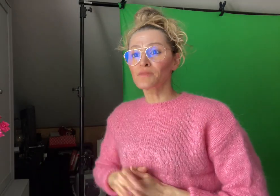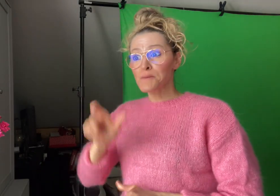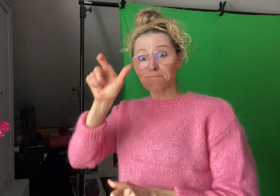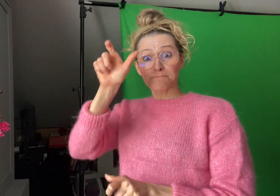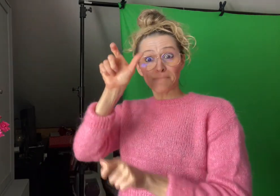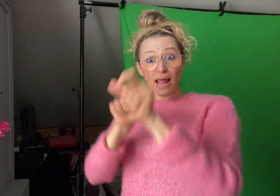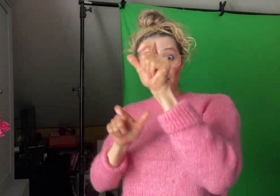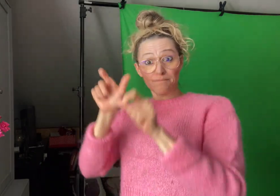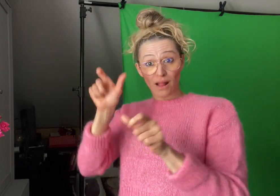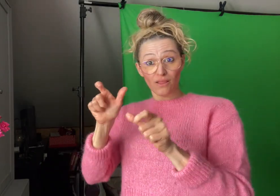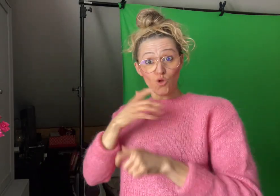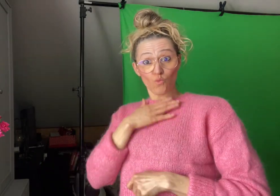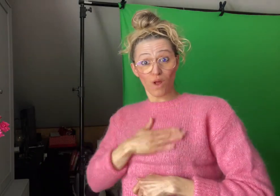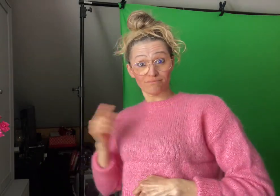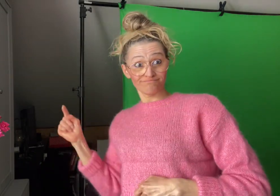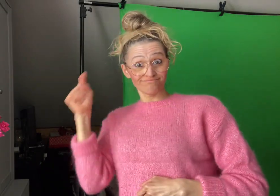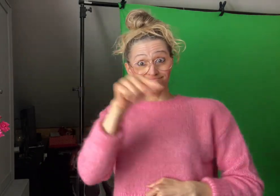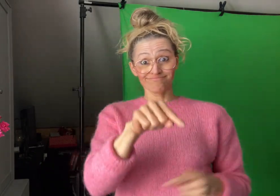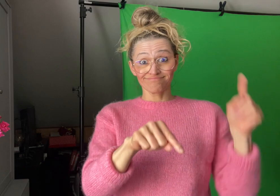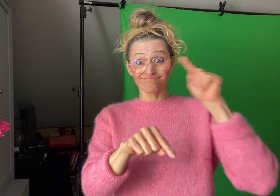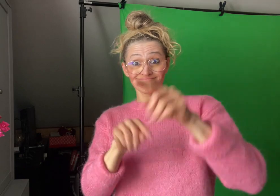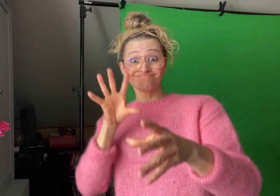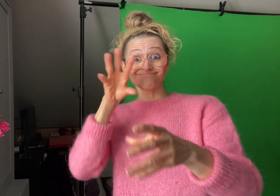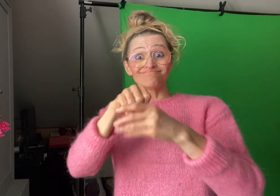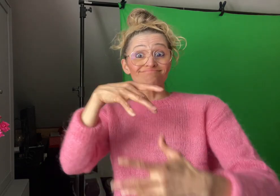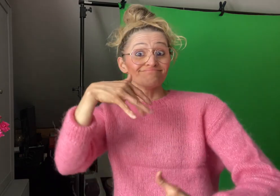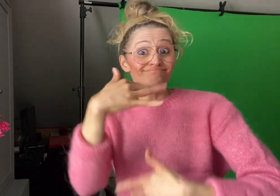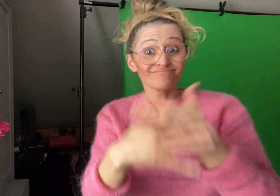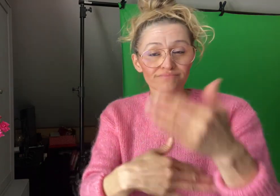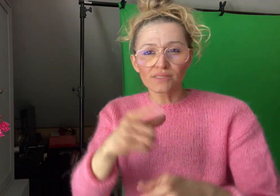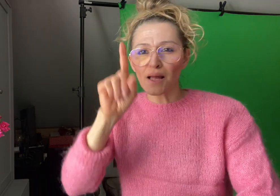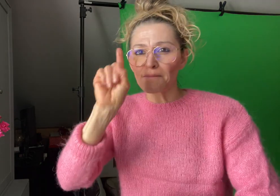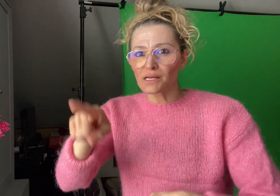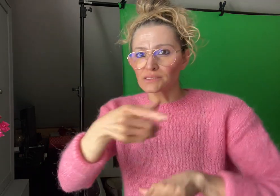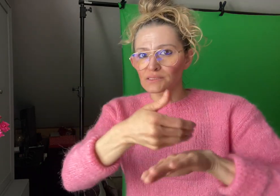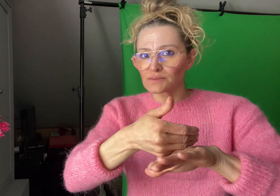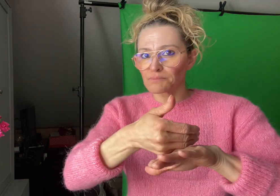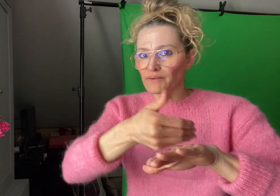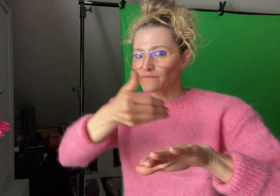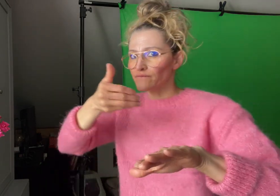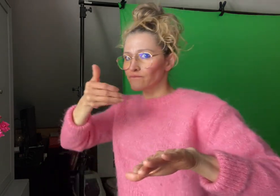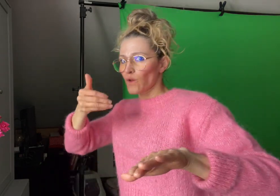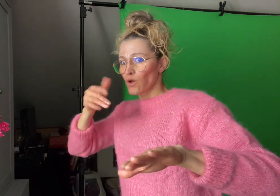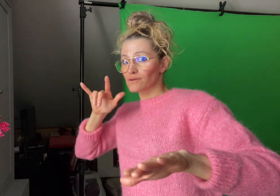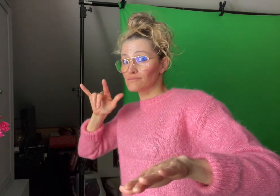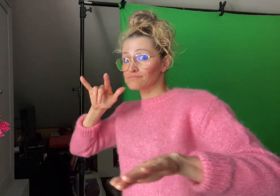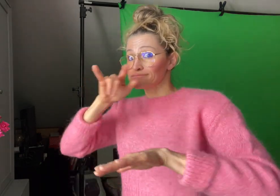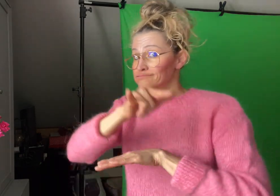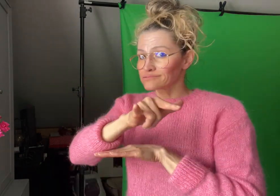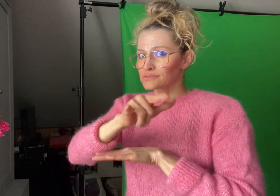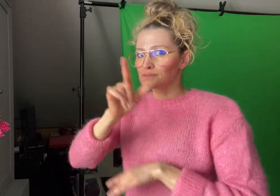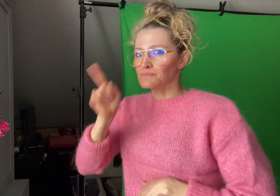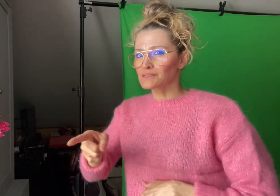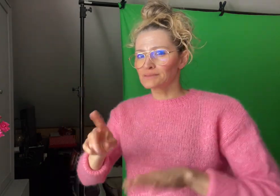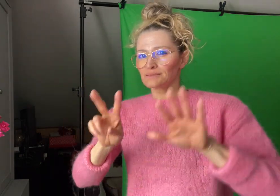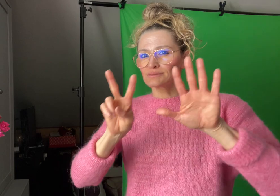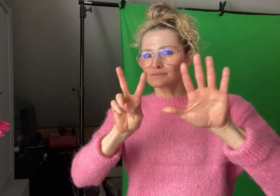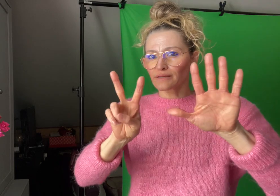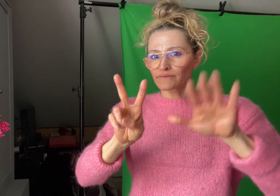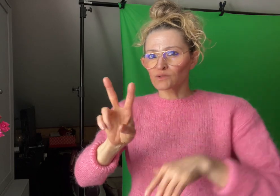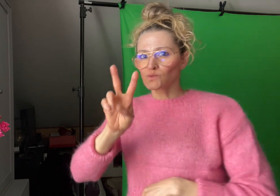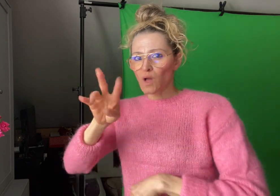must have a proof of negative PCR tests within 72 hours prior